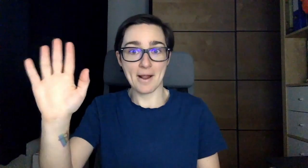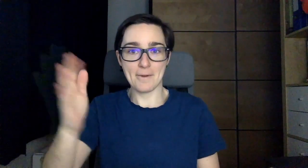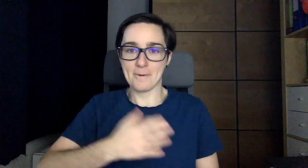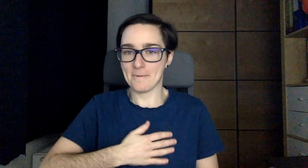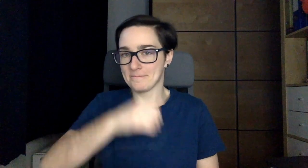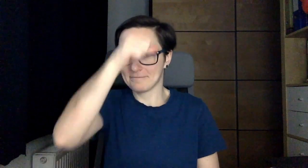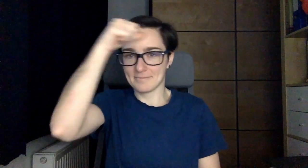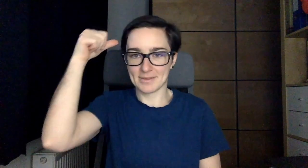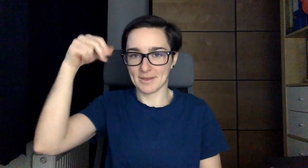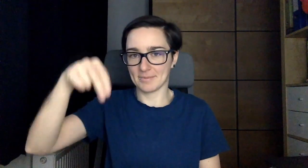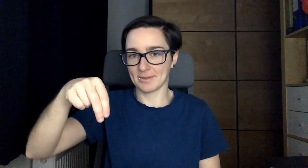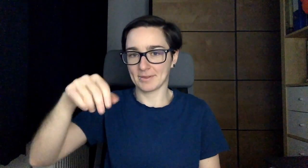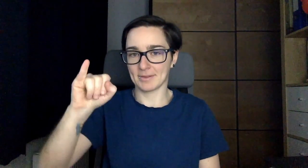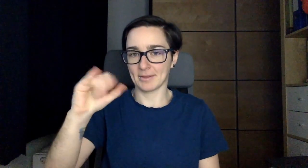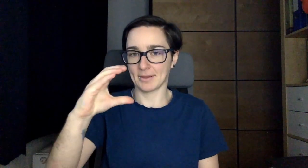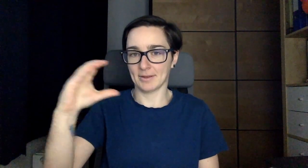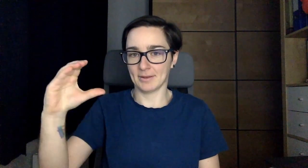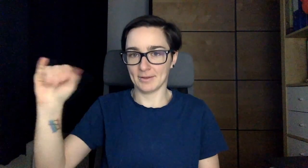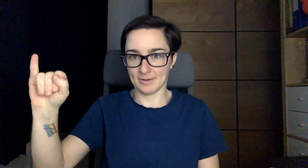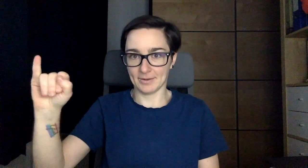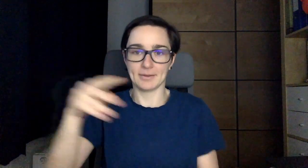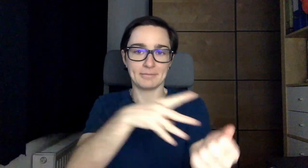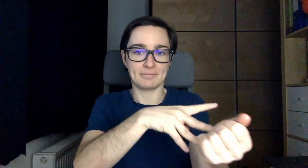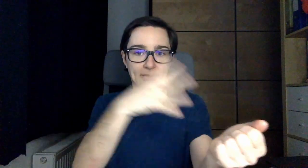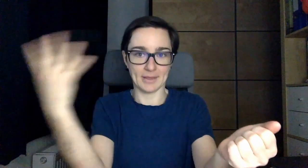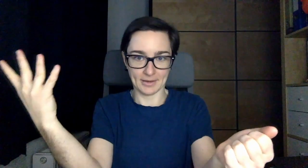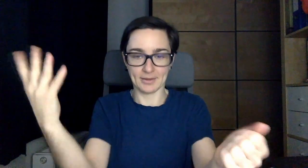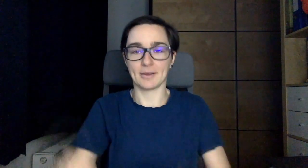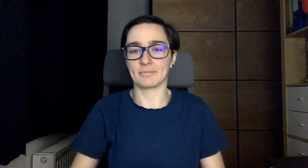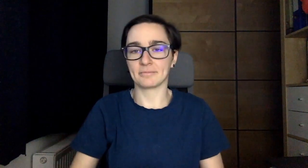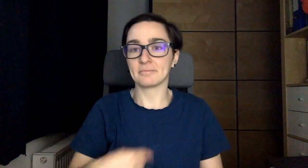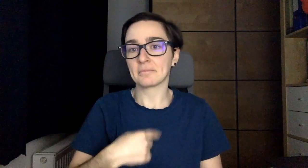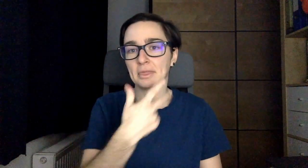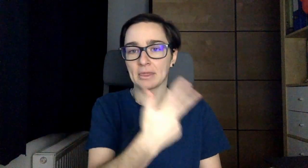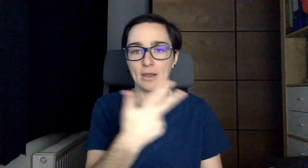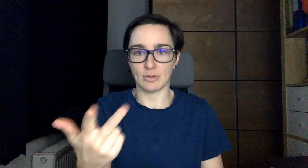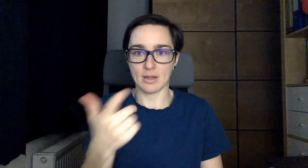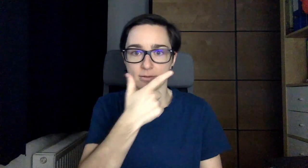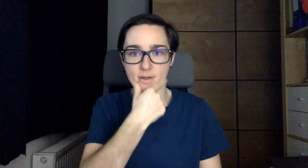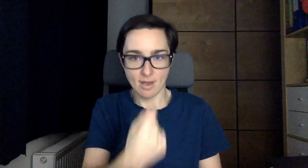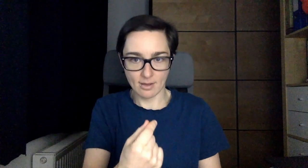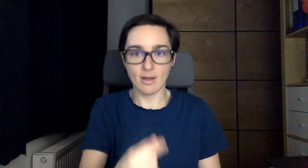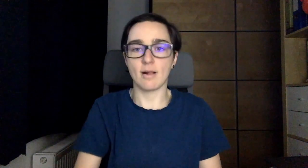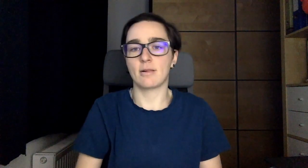Hello. My name is N-I-C-C-I (sign name) I am 33 years old.